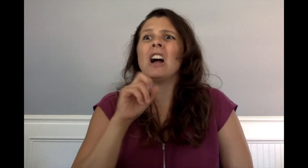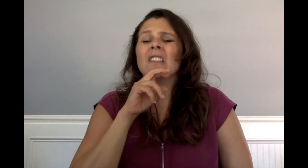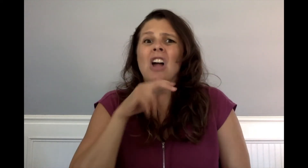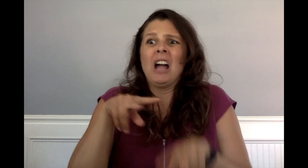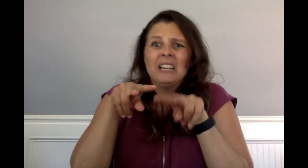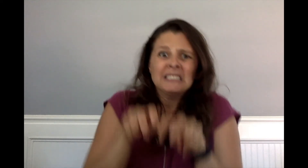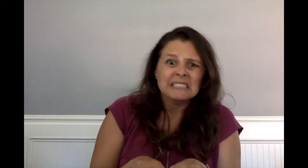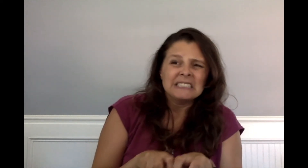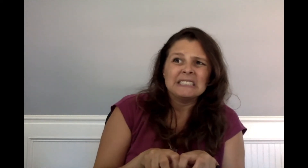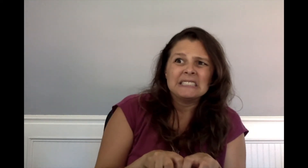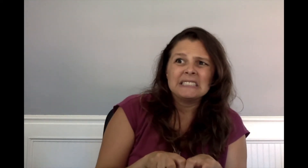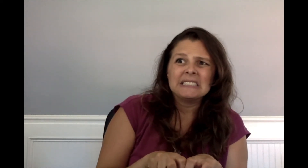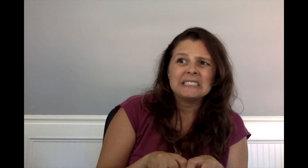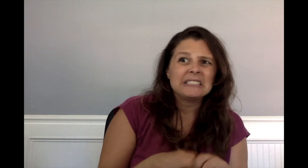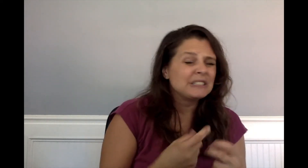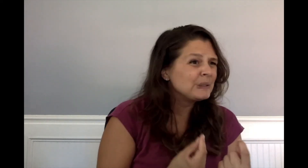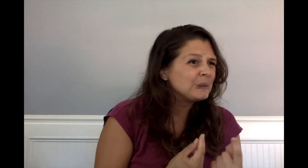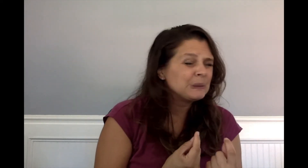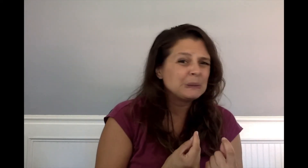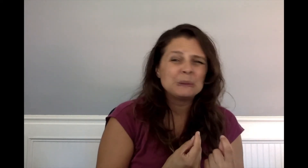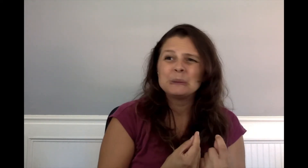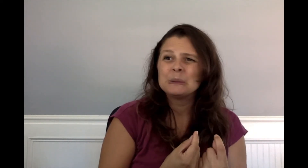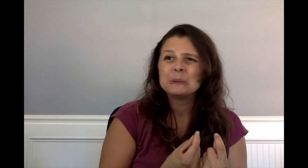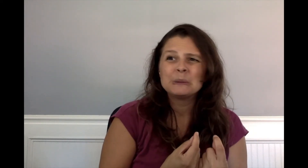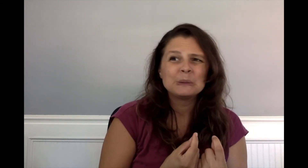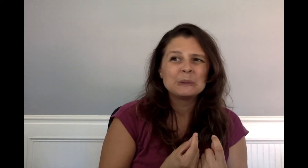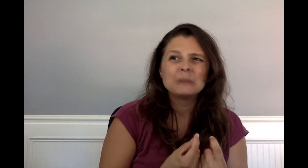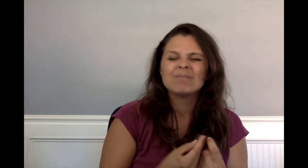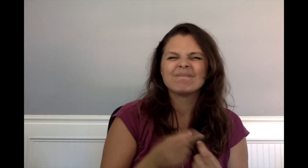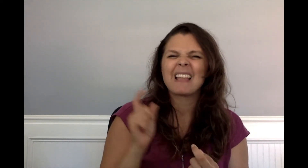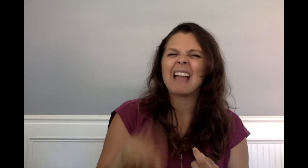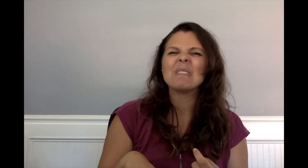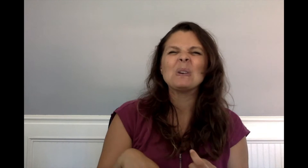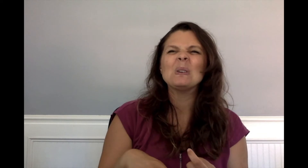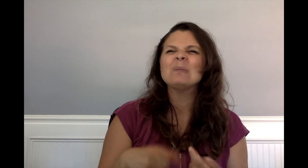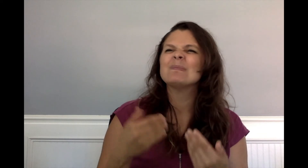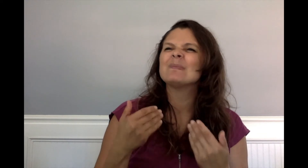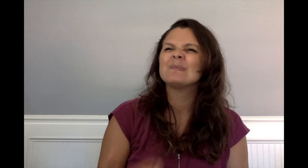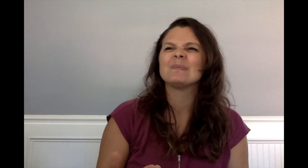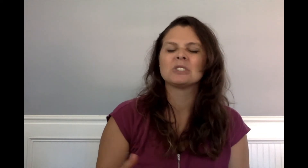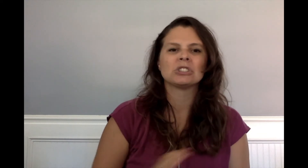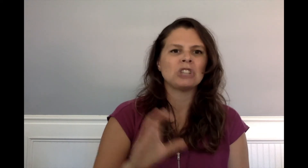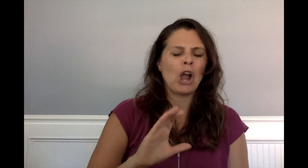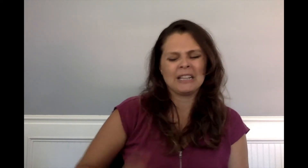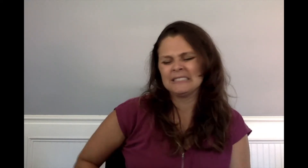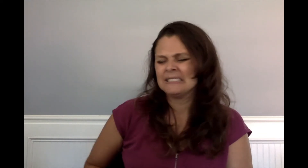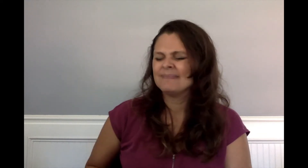Charlie and Frog crouched back down and gave each other a look. Both knew what had to be done.